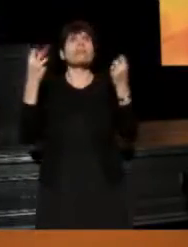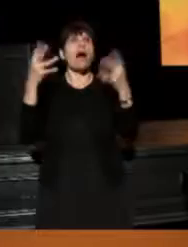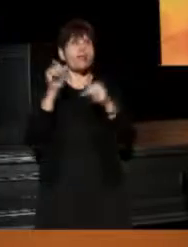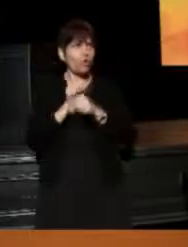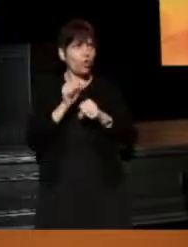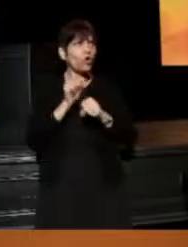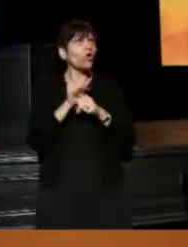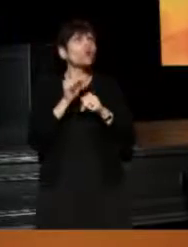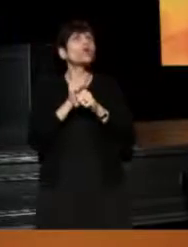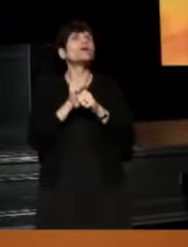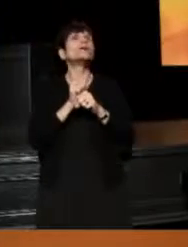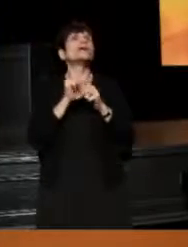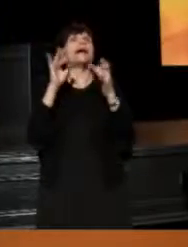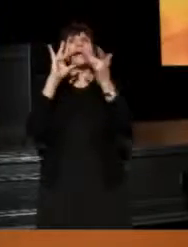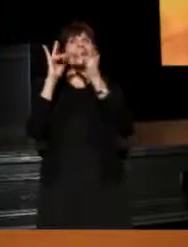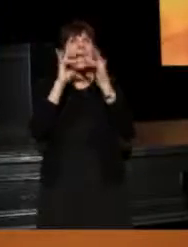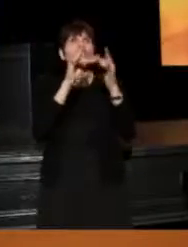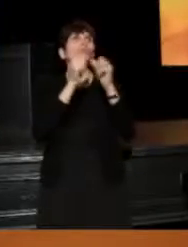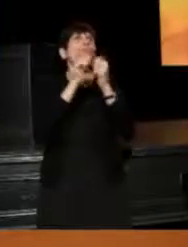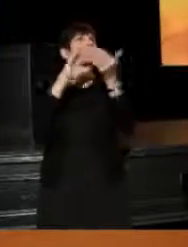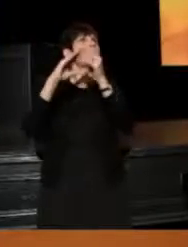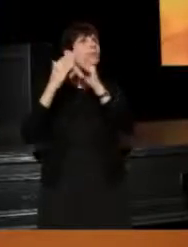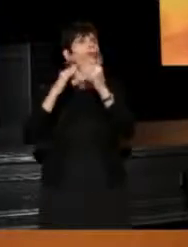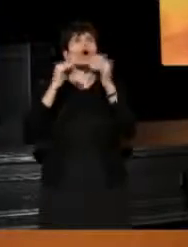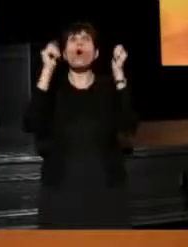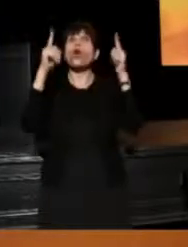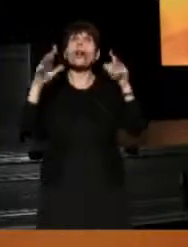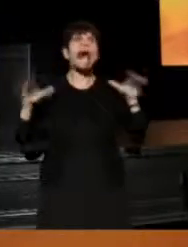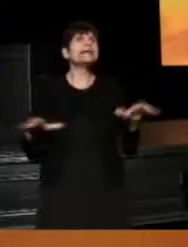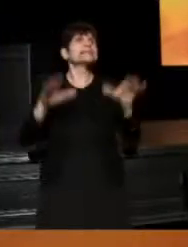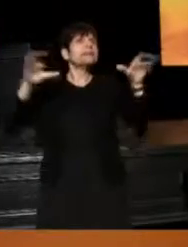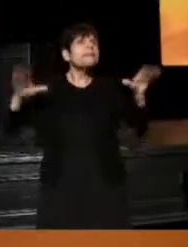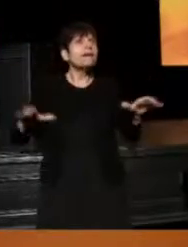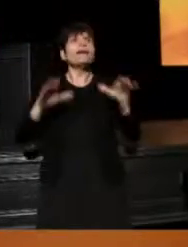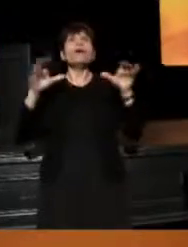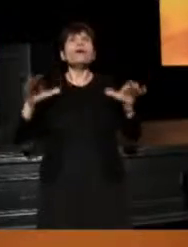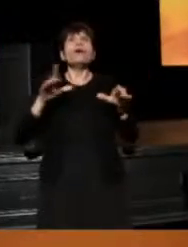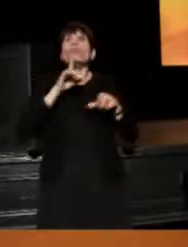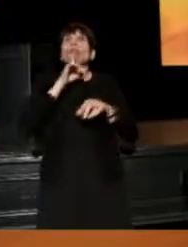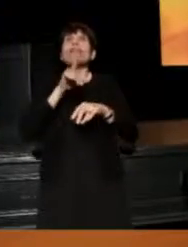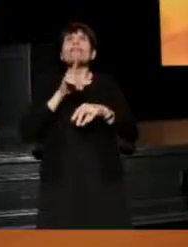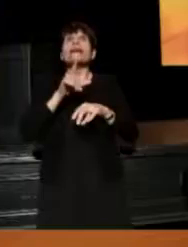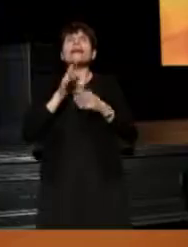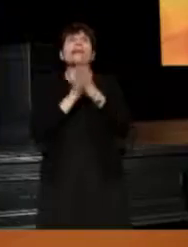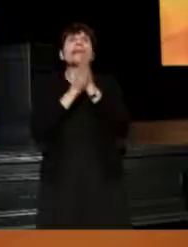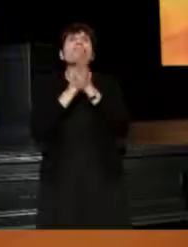and connection with the community, and all kinds of really innovative ideas